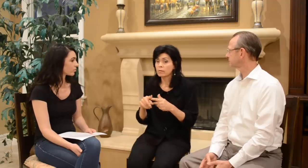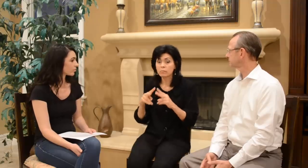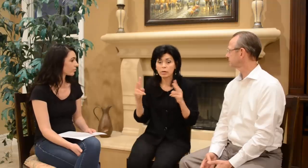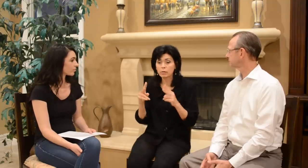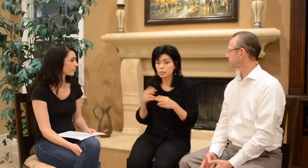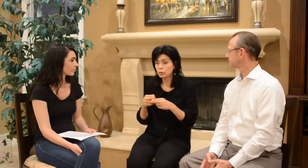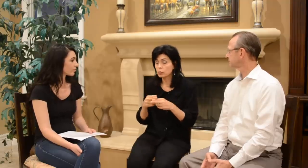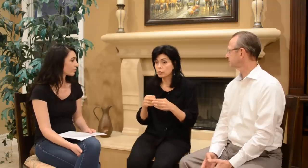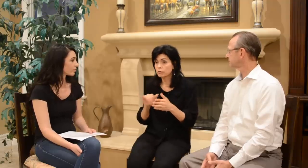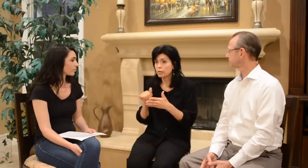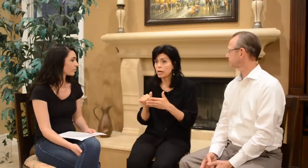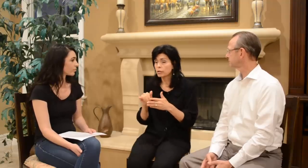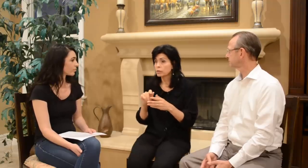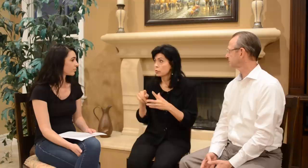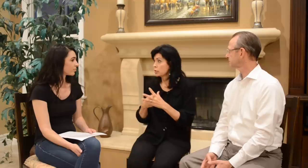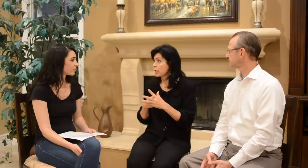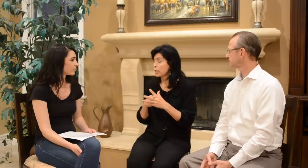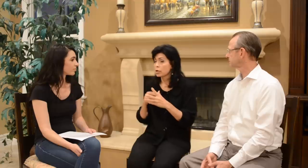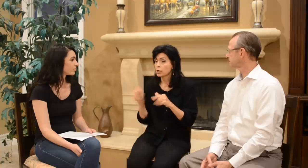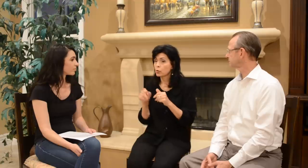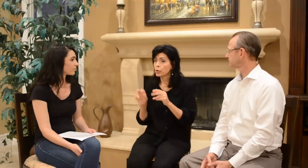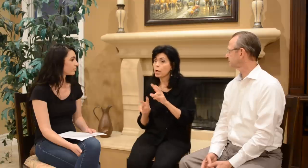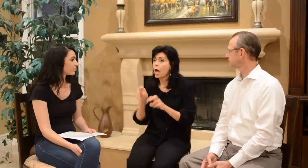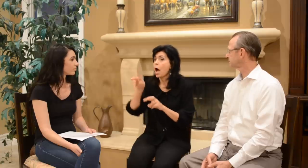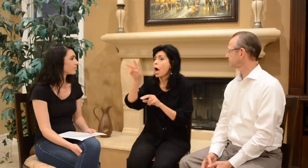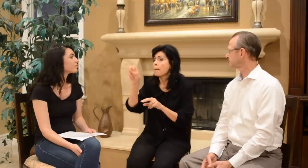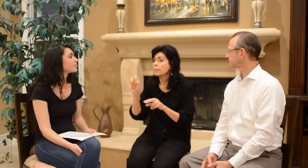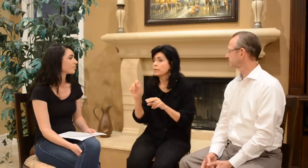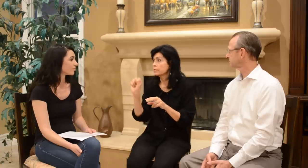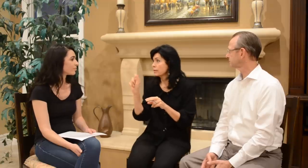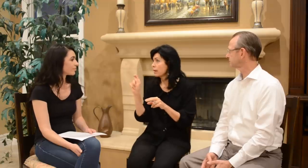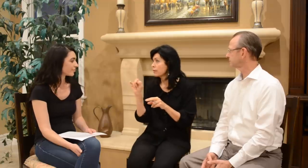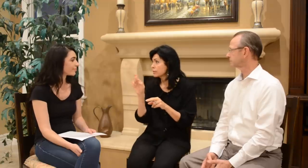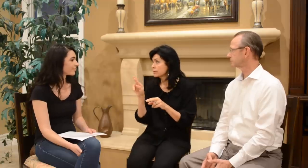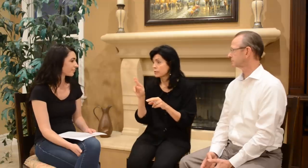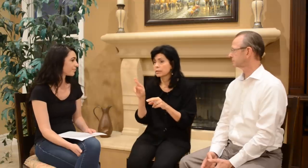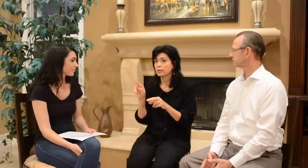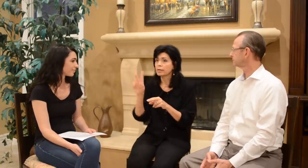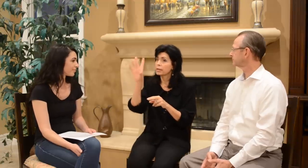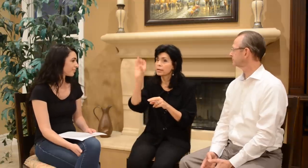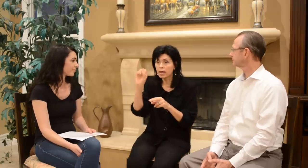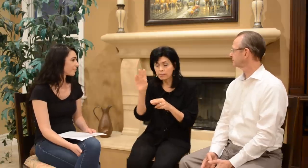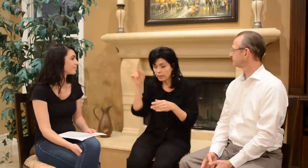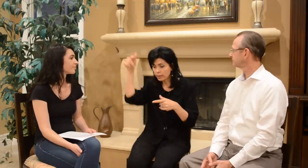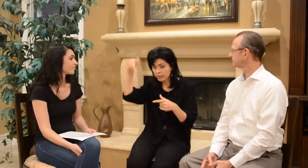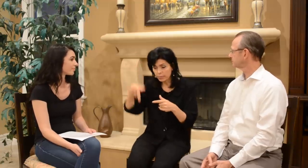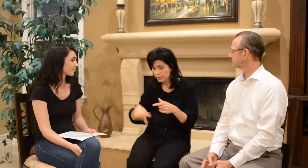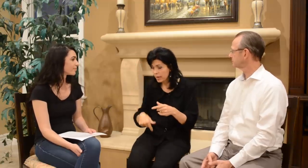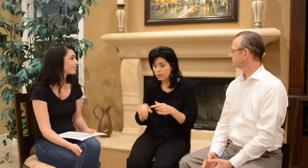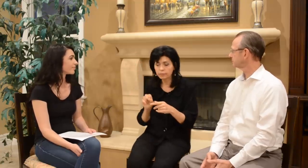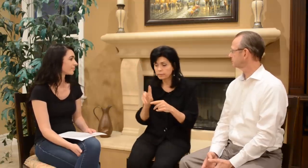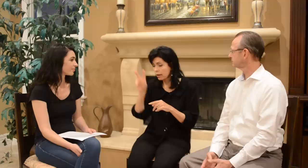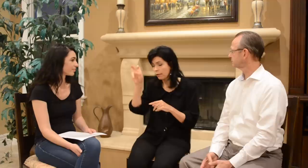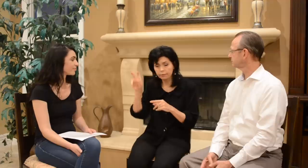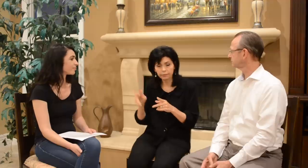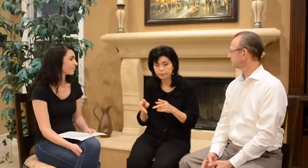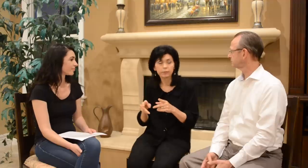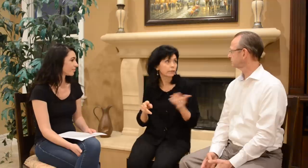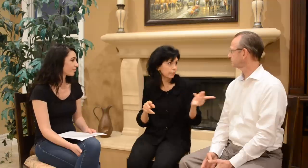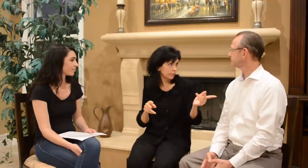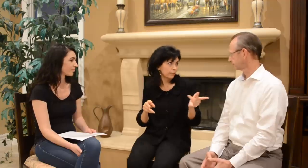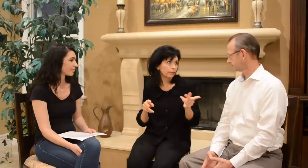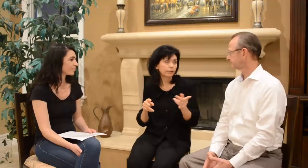Then very soon after that, you started going up the stairs and coming down the stairs